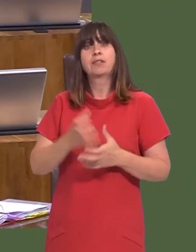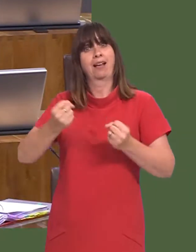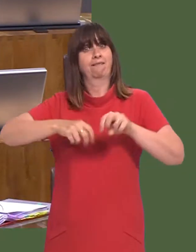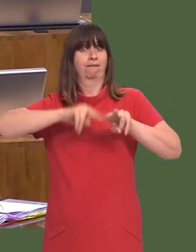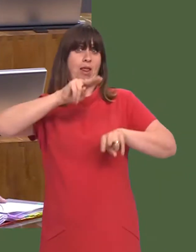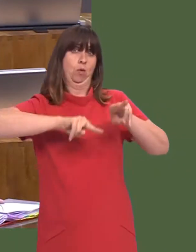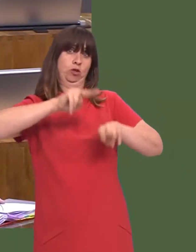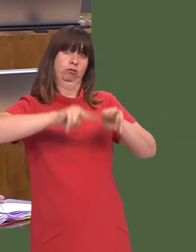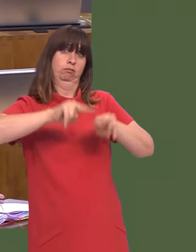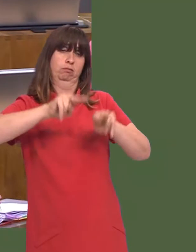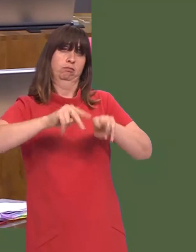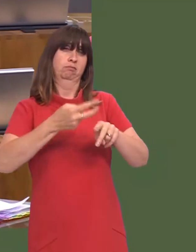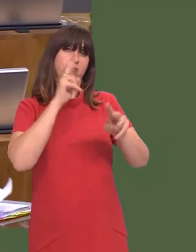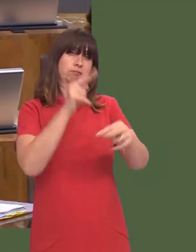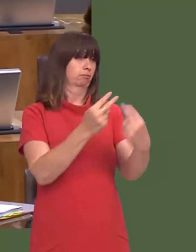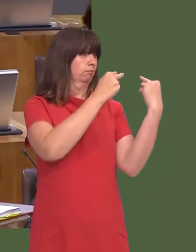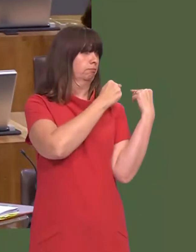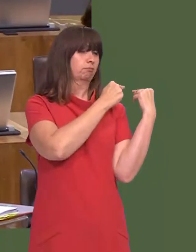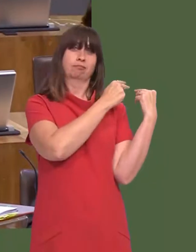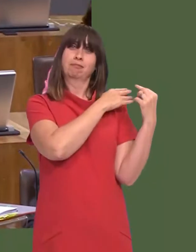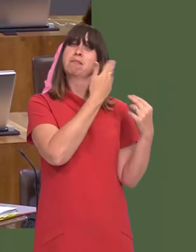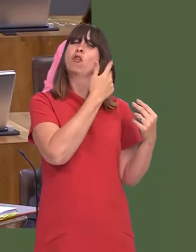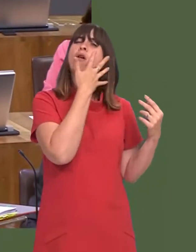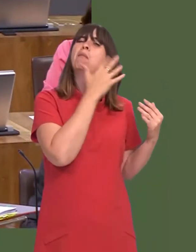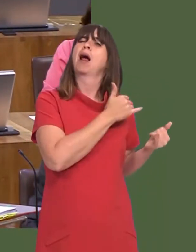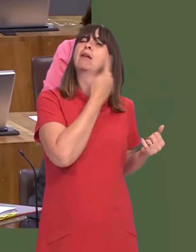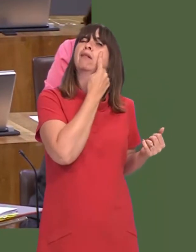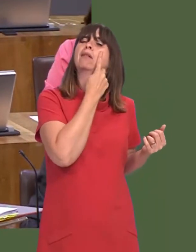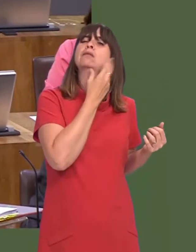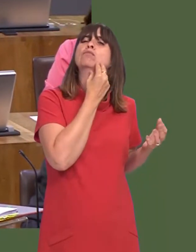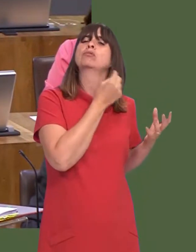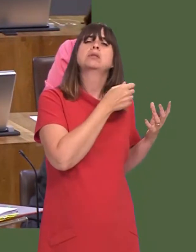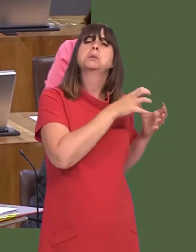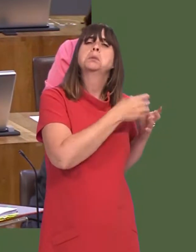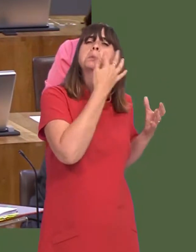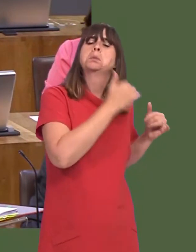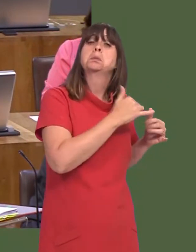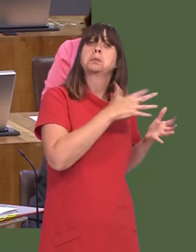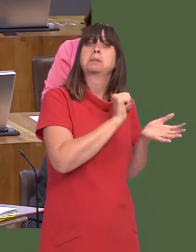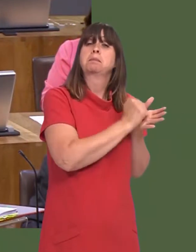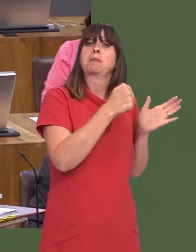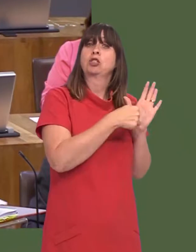Evaluation is in place. Evaluation, for example, of the previous schemeóof the pilot scheme, ratherówas done, and indeed